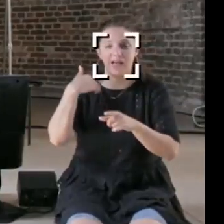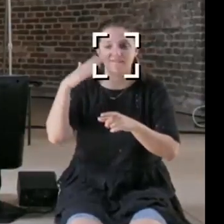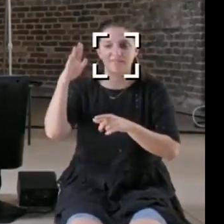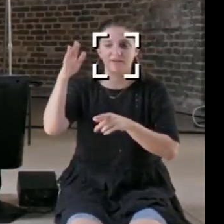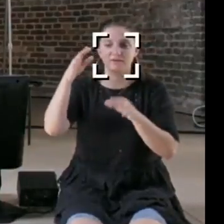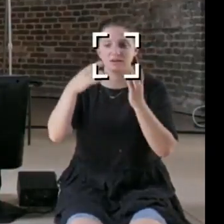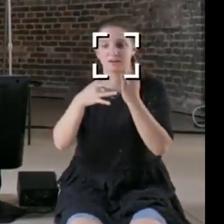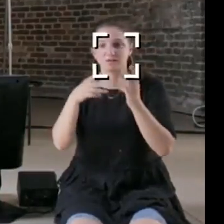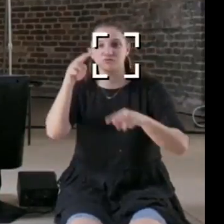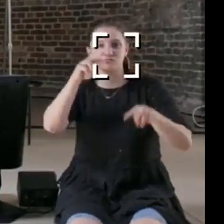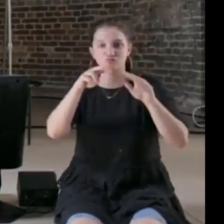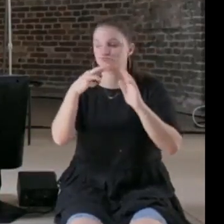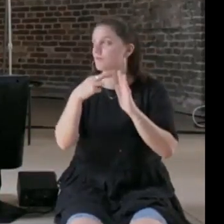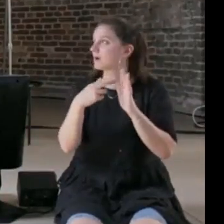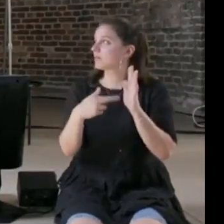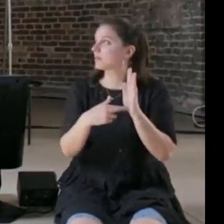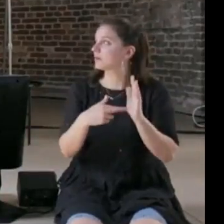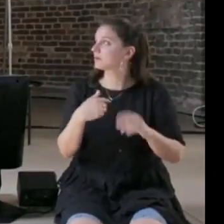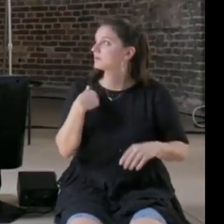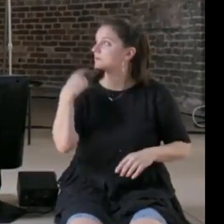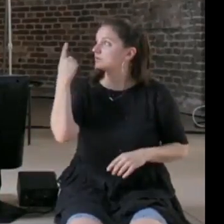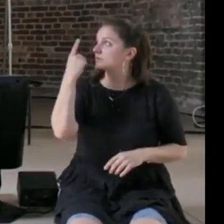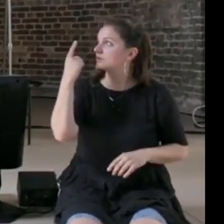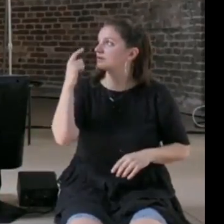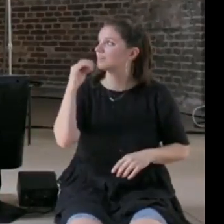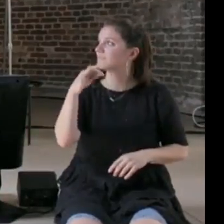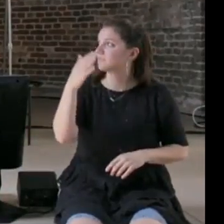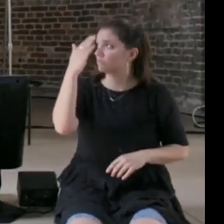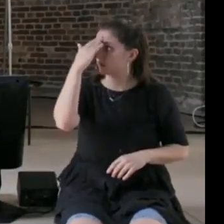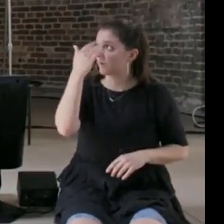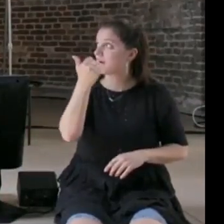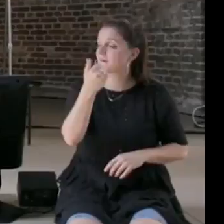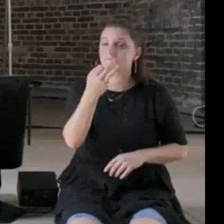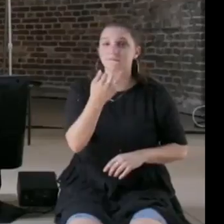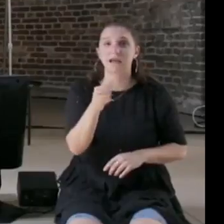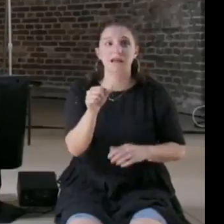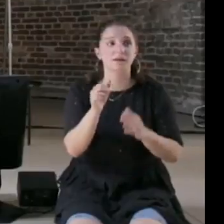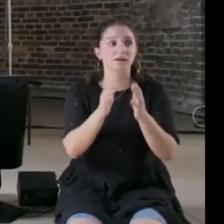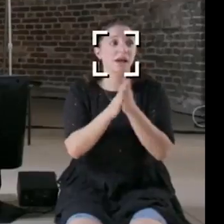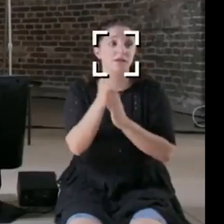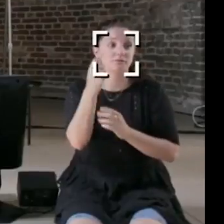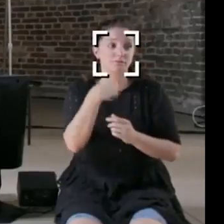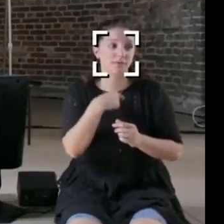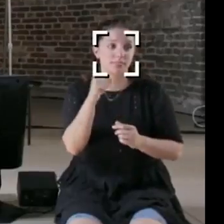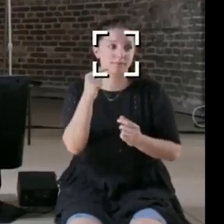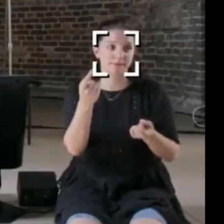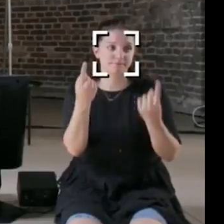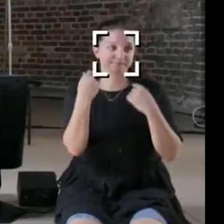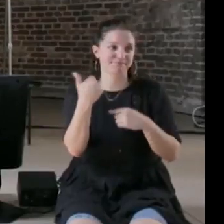if you know about any initiatives who tried to invent technology to like go backwards,